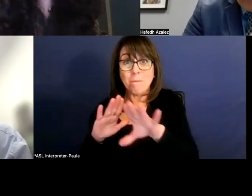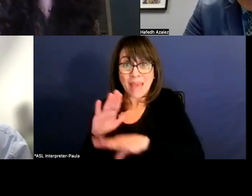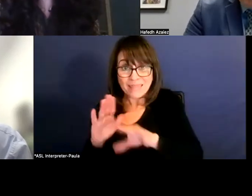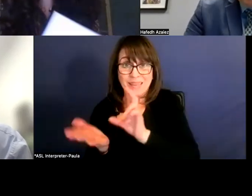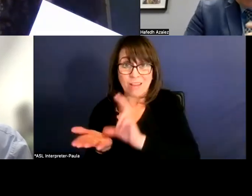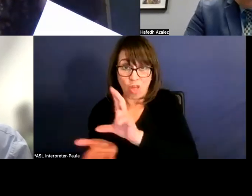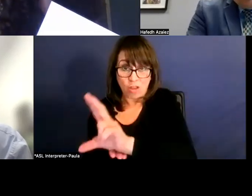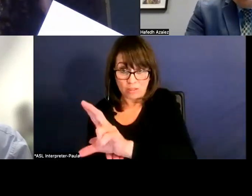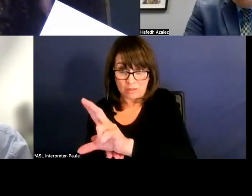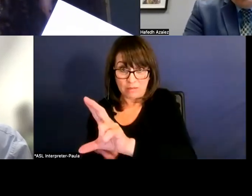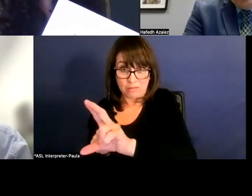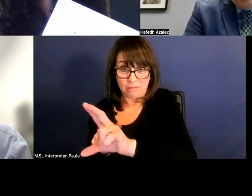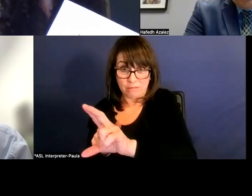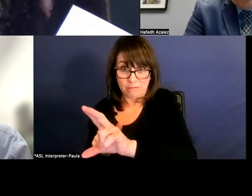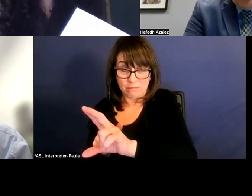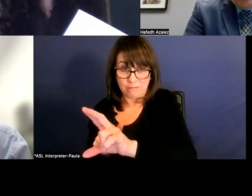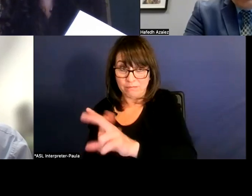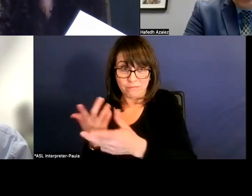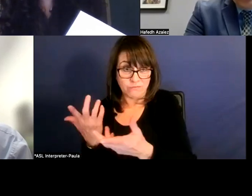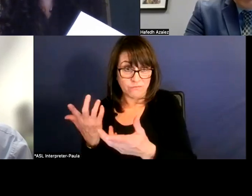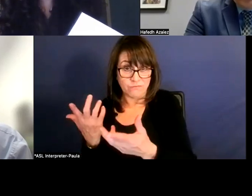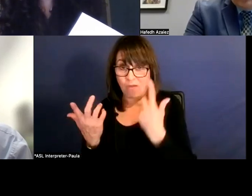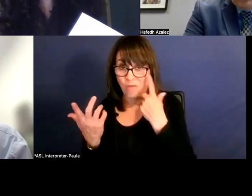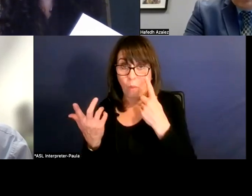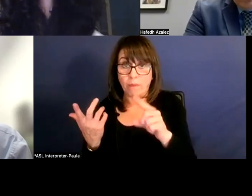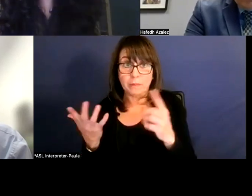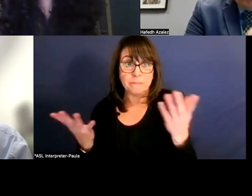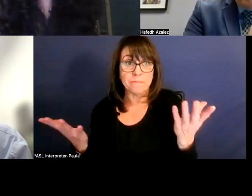that's pretty much for like overall, right?